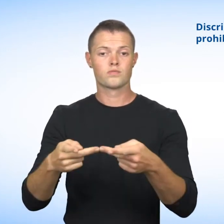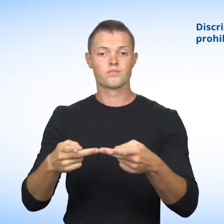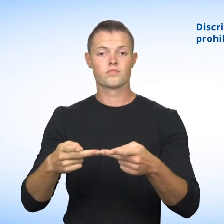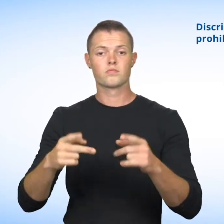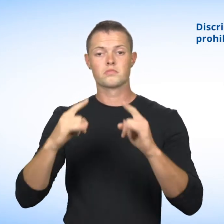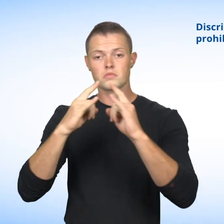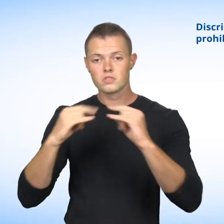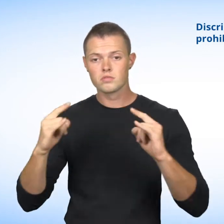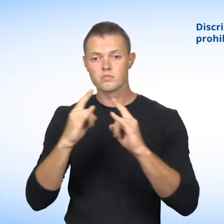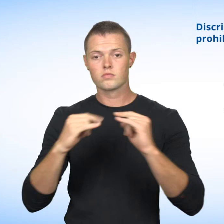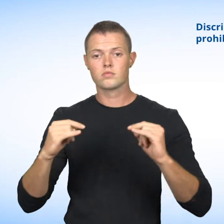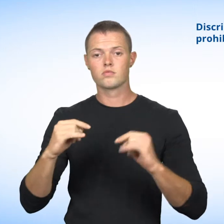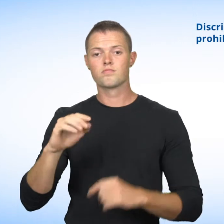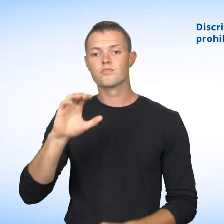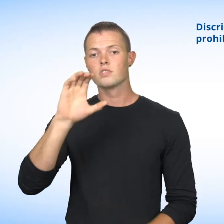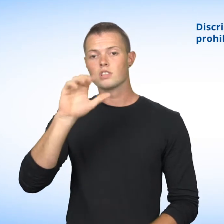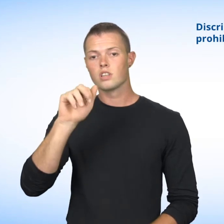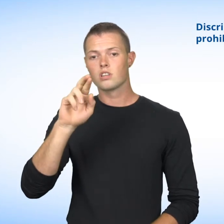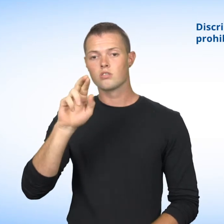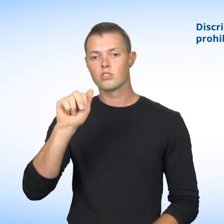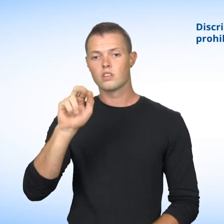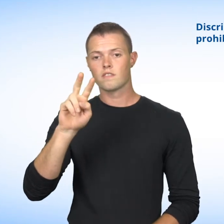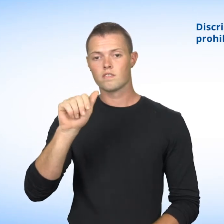Parks, camp sites